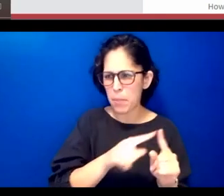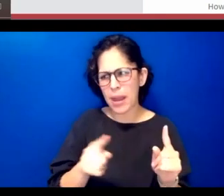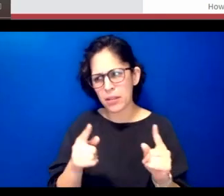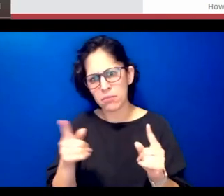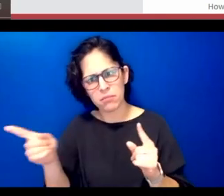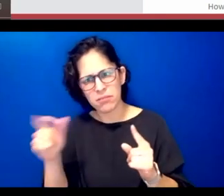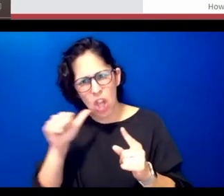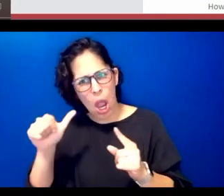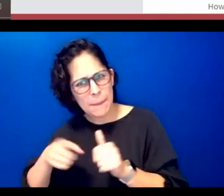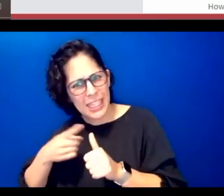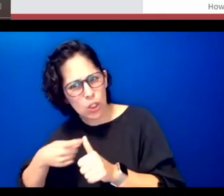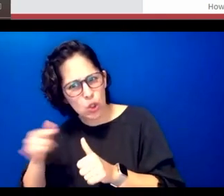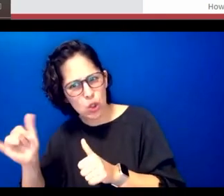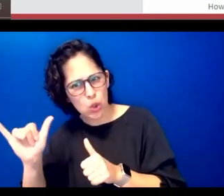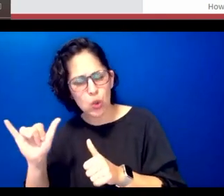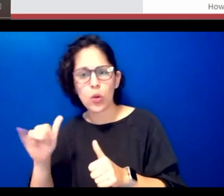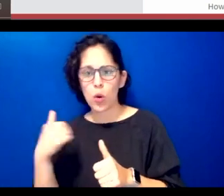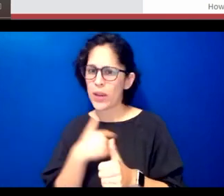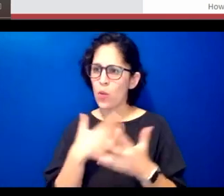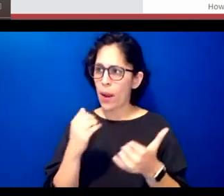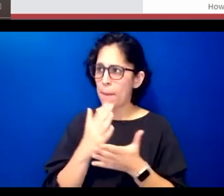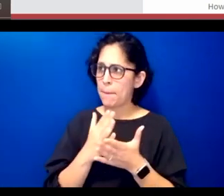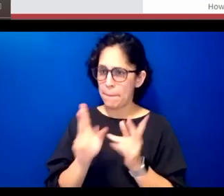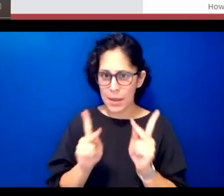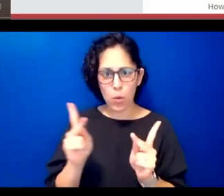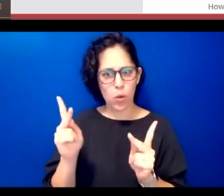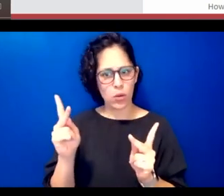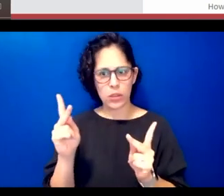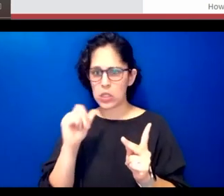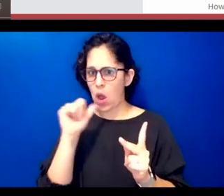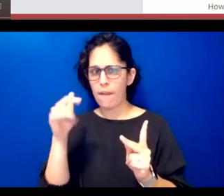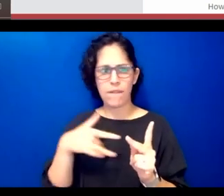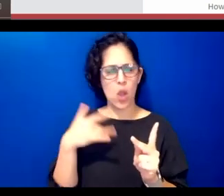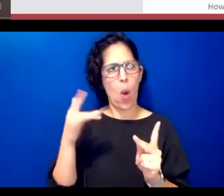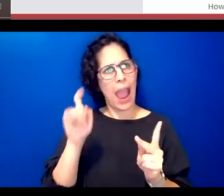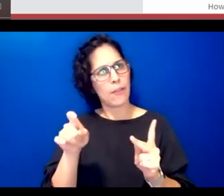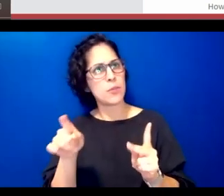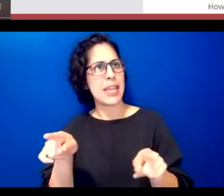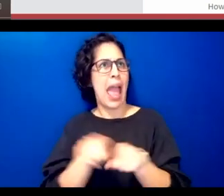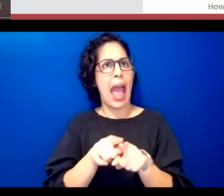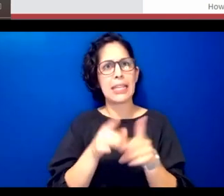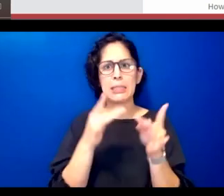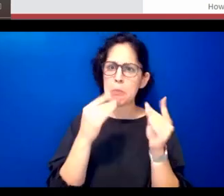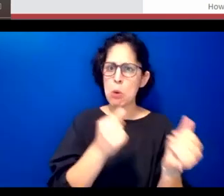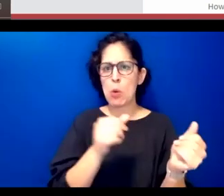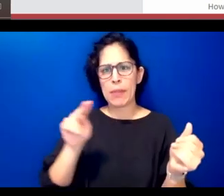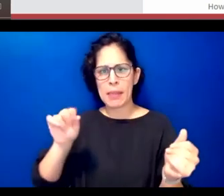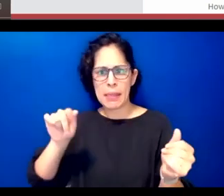some sort of unreachable standard that they have to be as native-like as possible to be